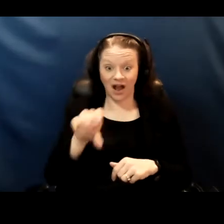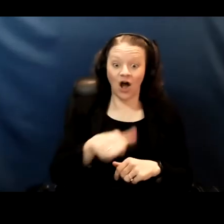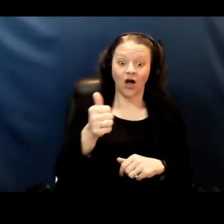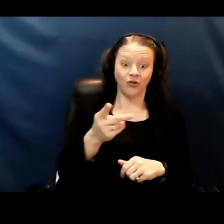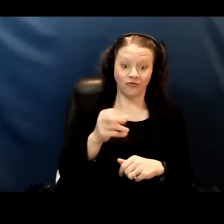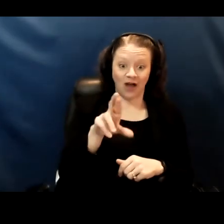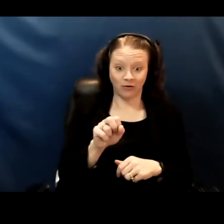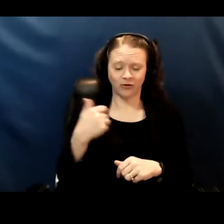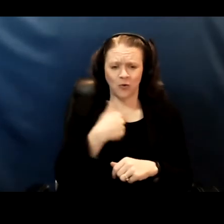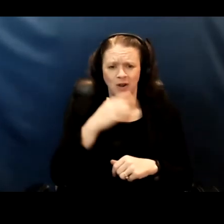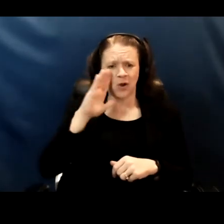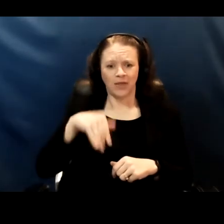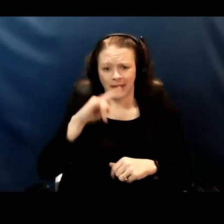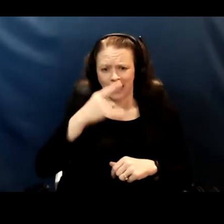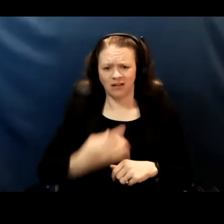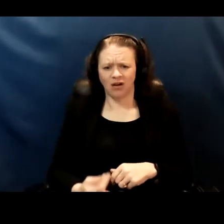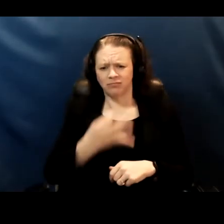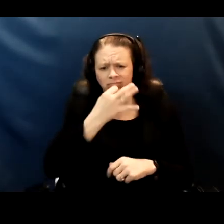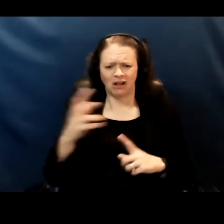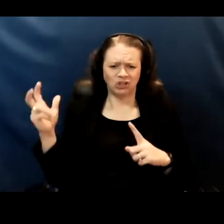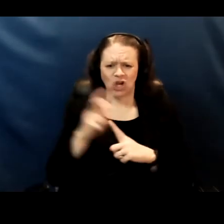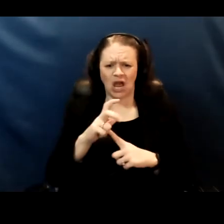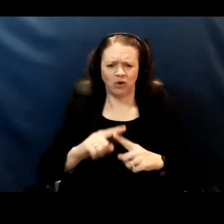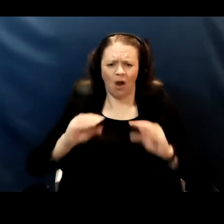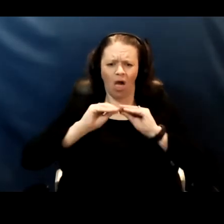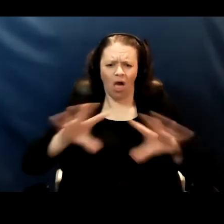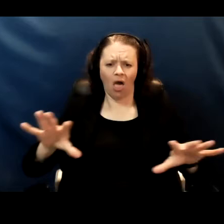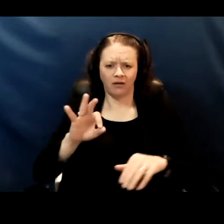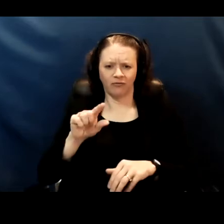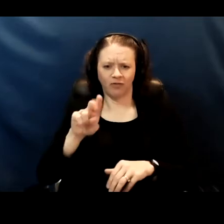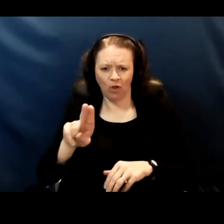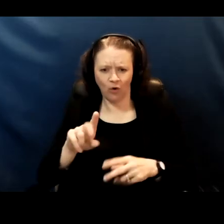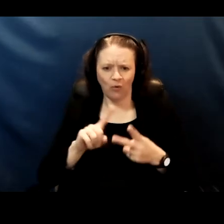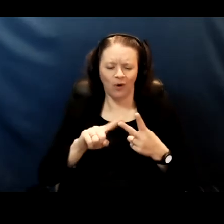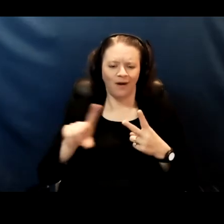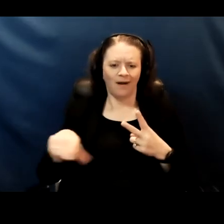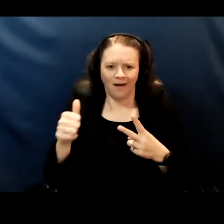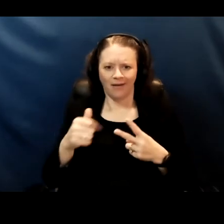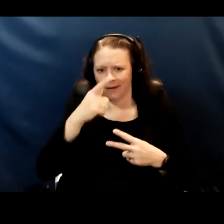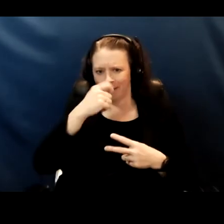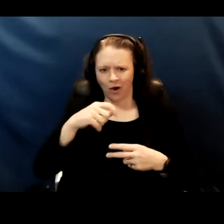that kids are fabulous at transmitting the flu, they're fabulous at transmitting viruses like RSV,